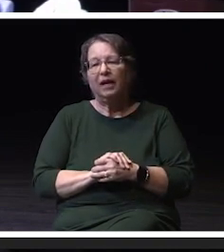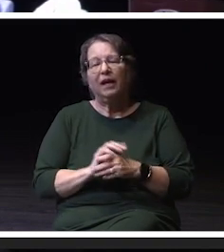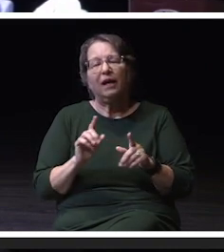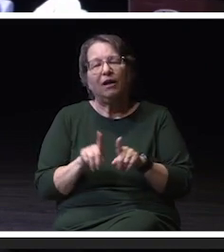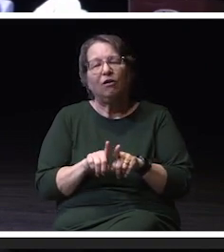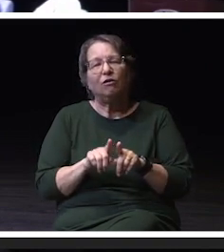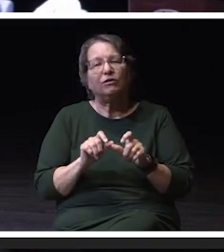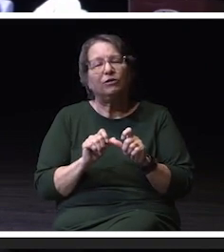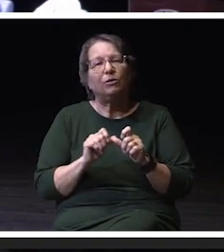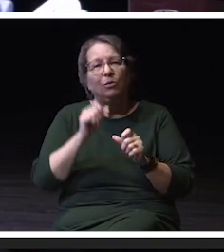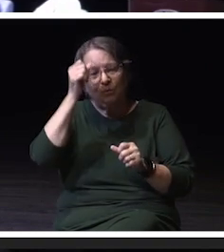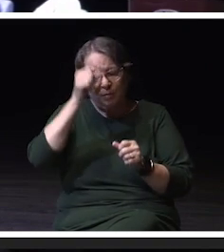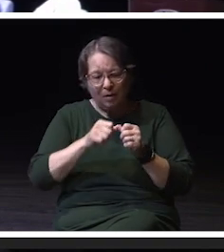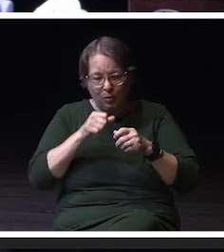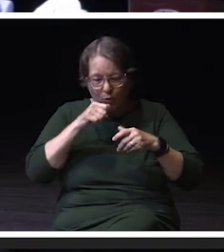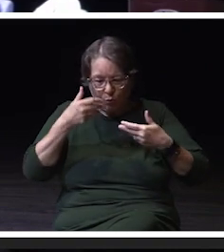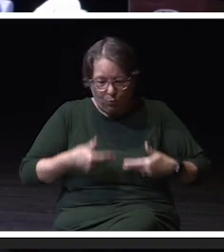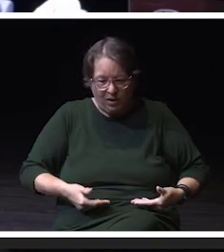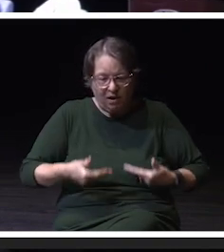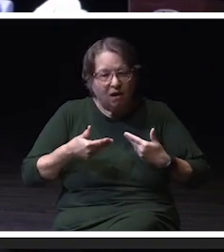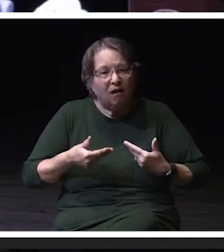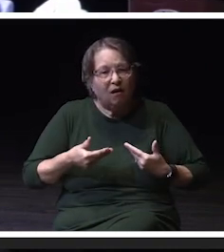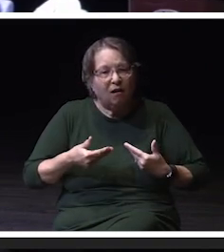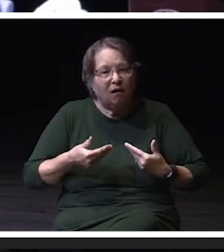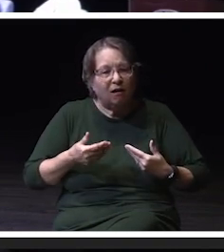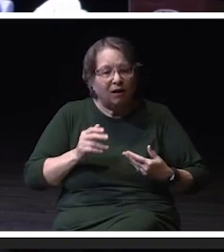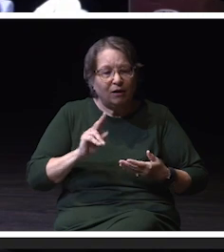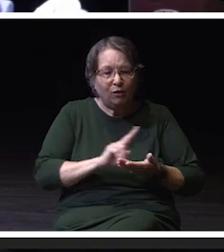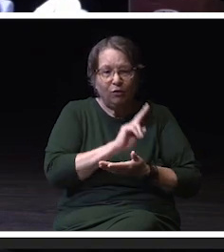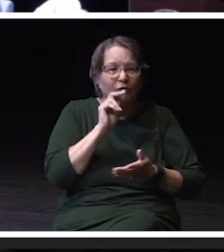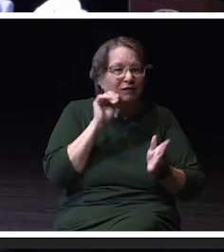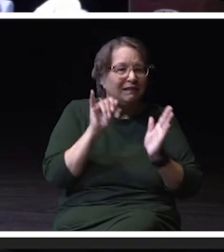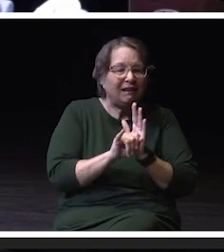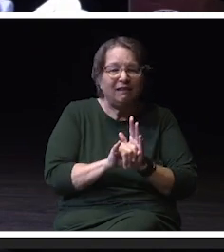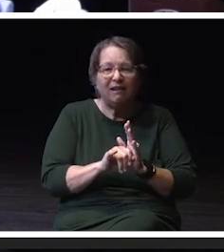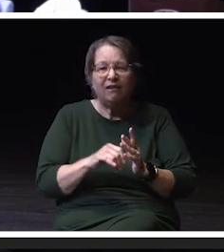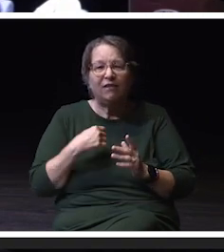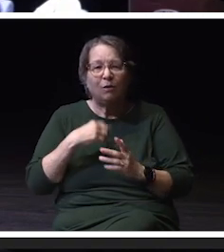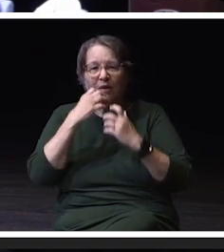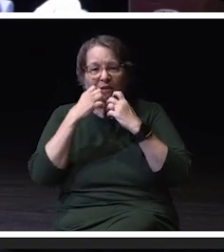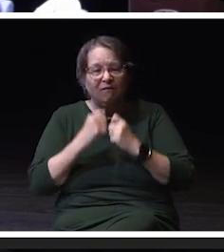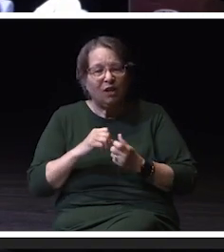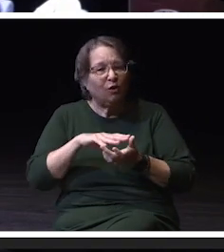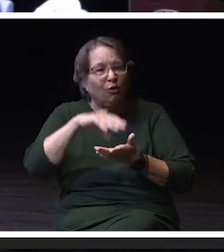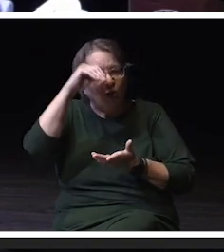we are as, a university who values learning, and academic excellence.